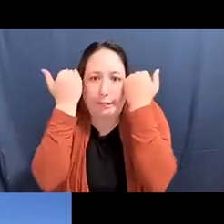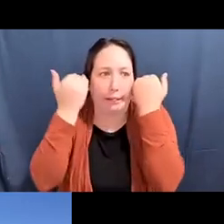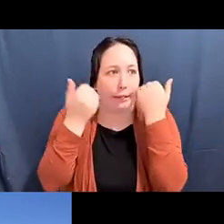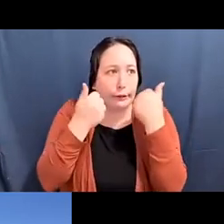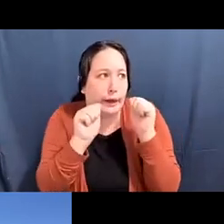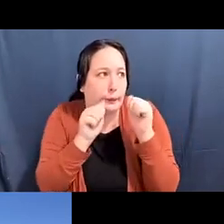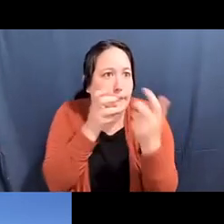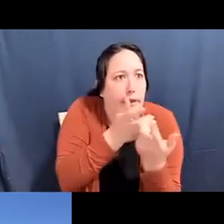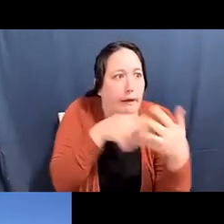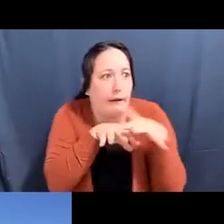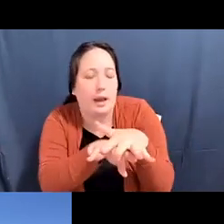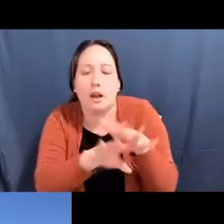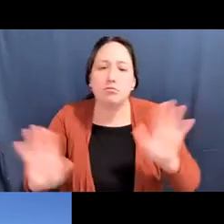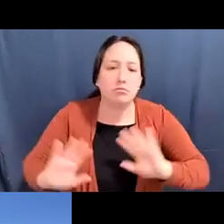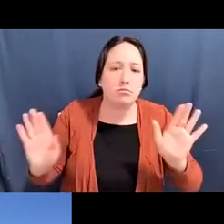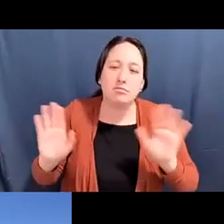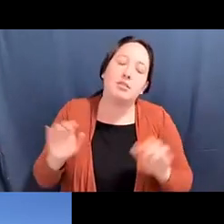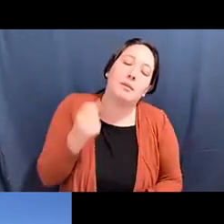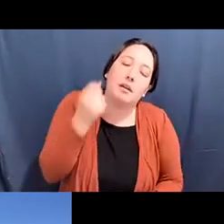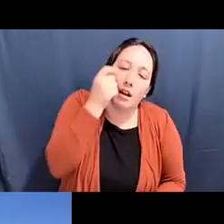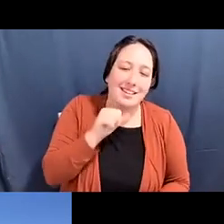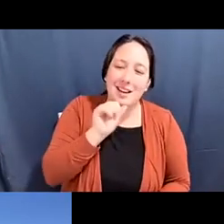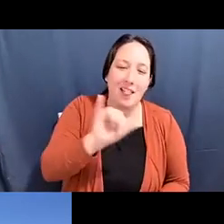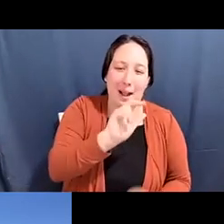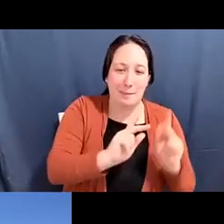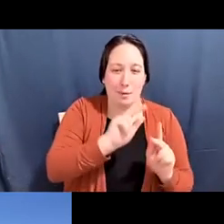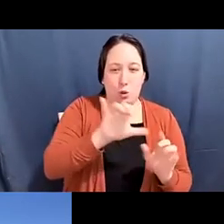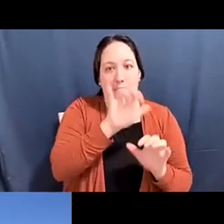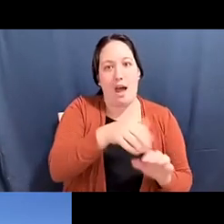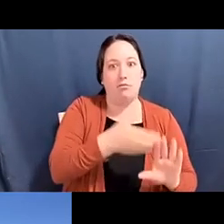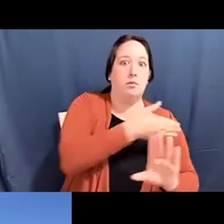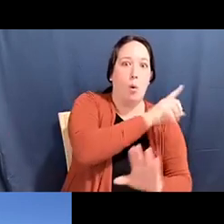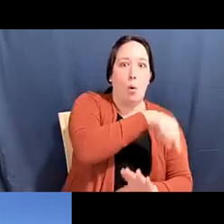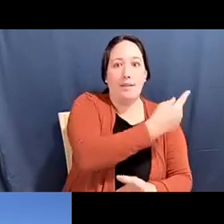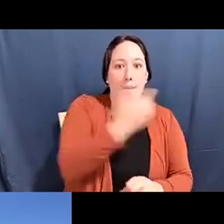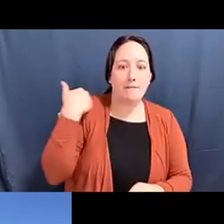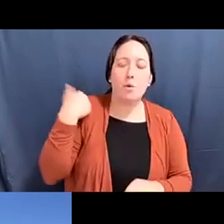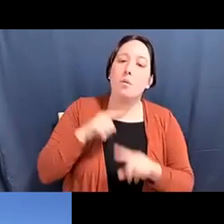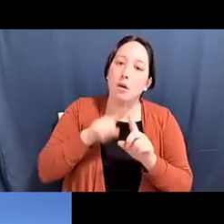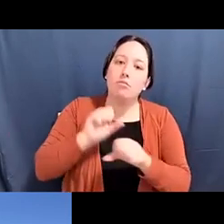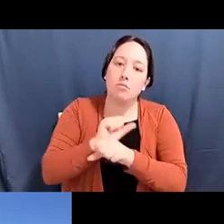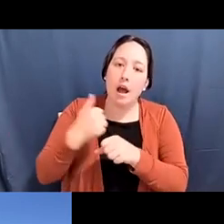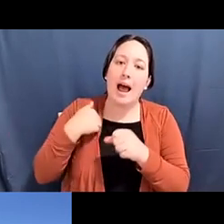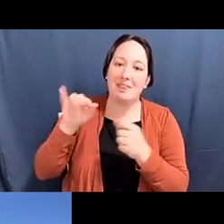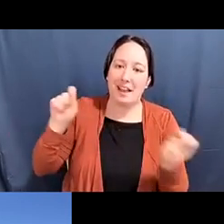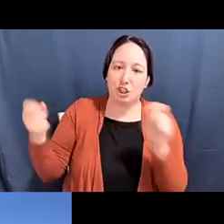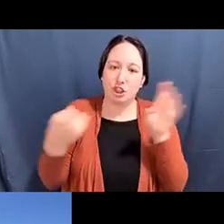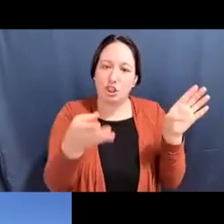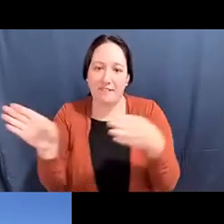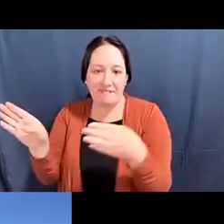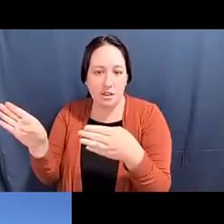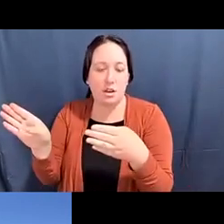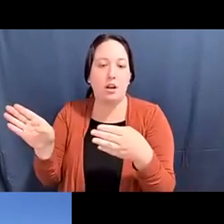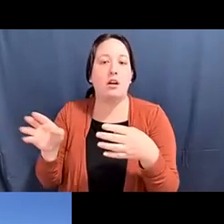Diane Fujino: not that people were just doing that before, but there was a shift and it changed people's consciousness and I see today as another one of those